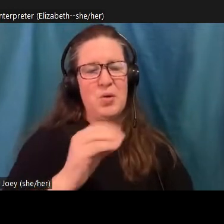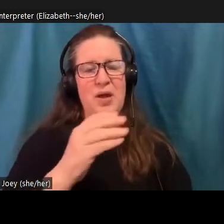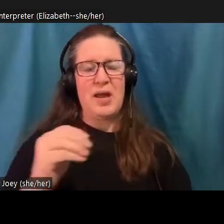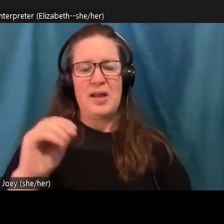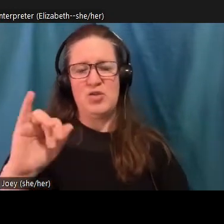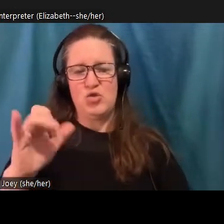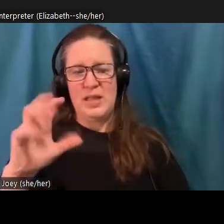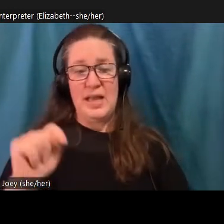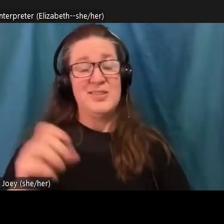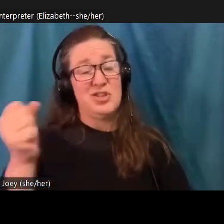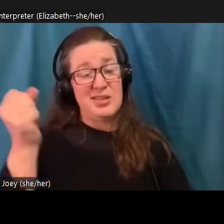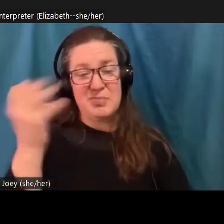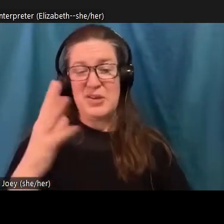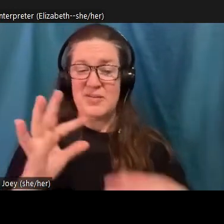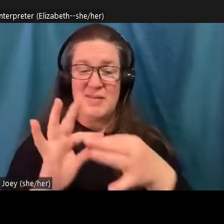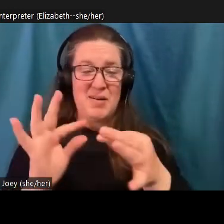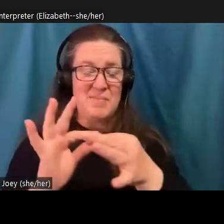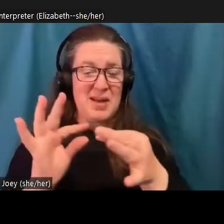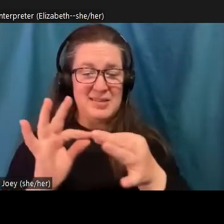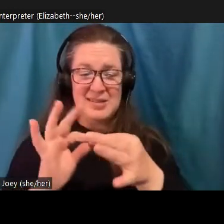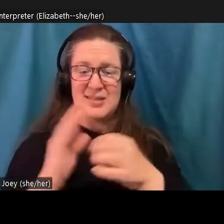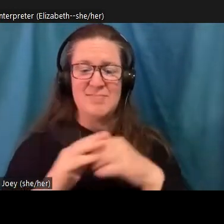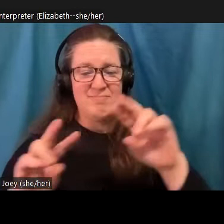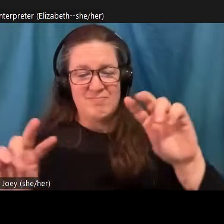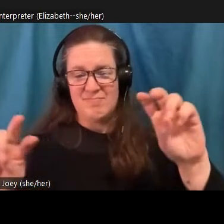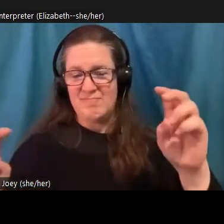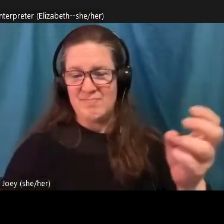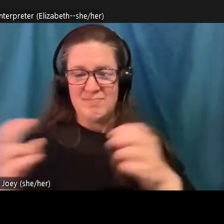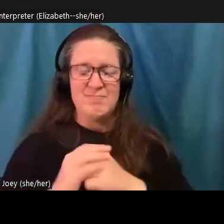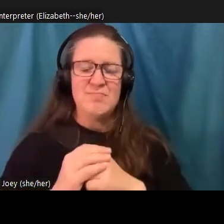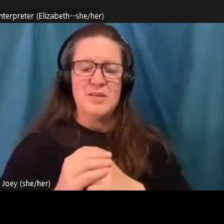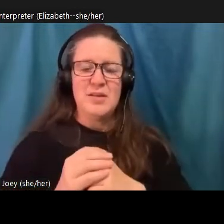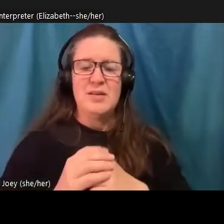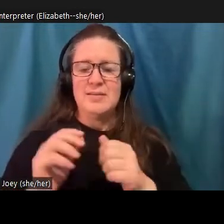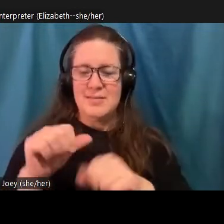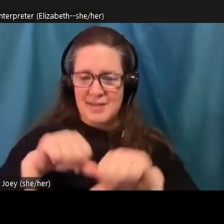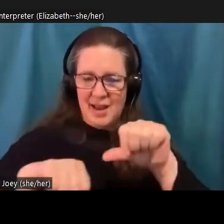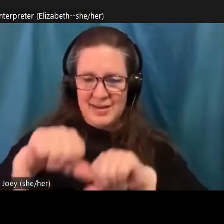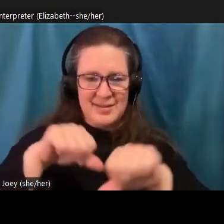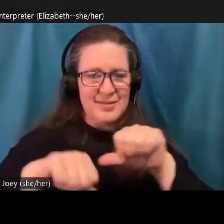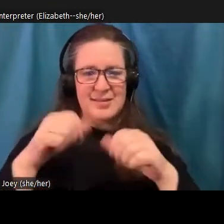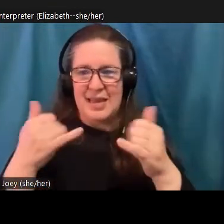phenomenon. So it's one of those instances of science just now catching up with something that's long been understood in